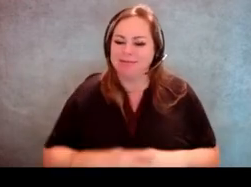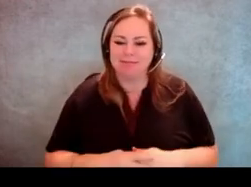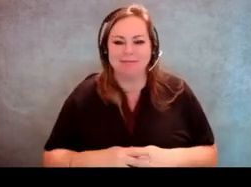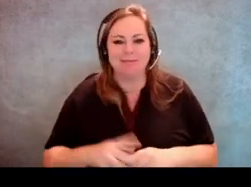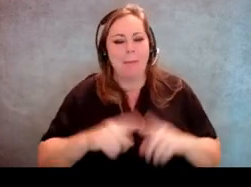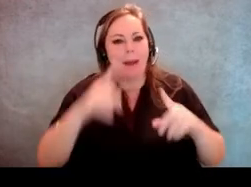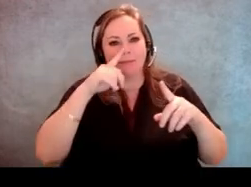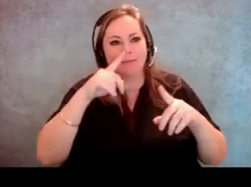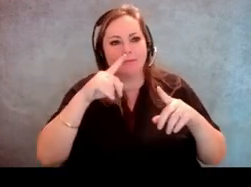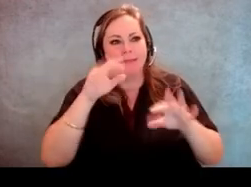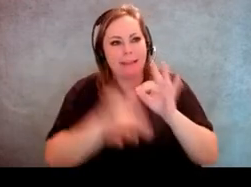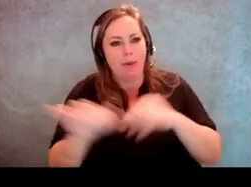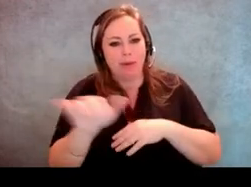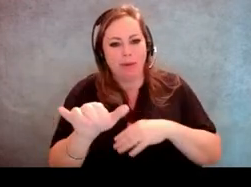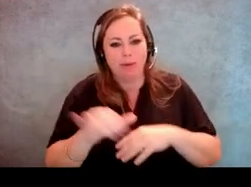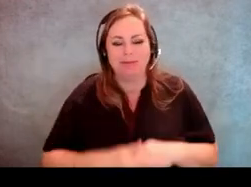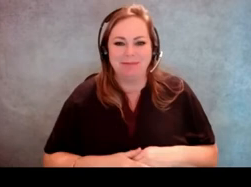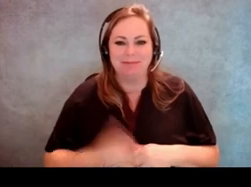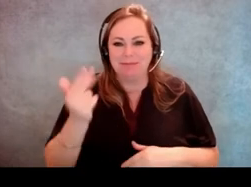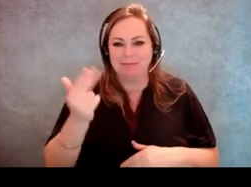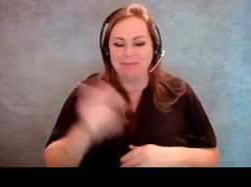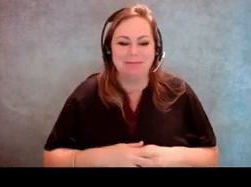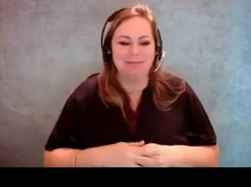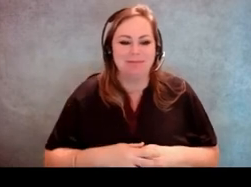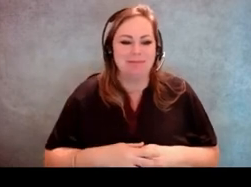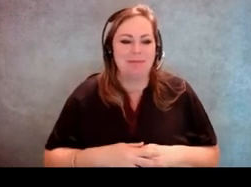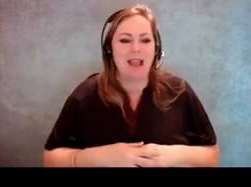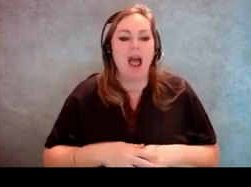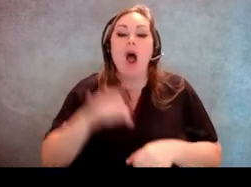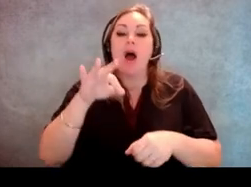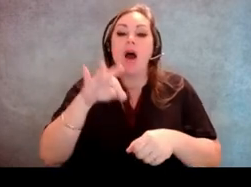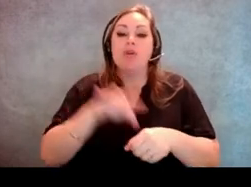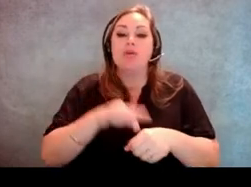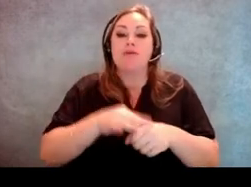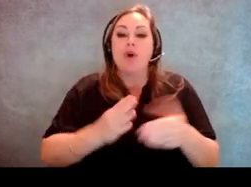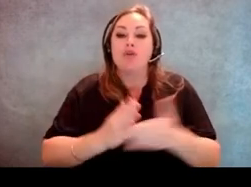So when we talk about voter rights and accommodations, there are a couple different things we are referencing.